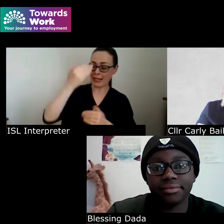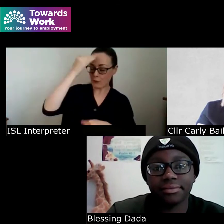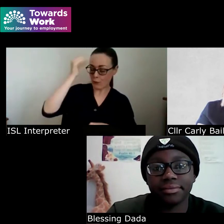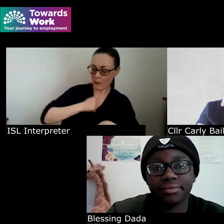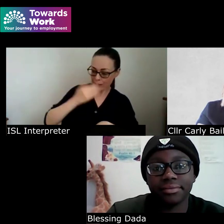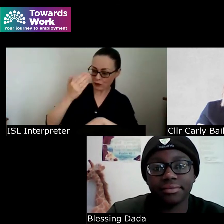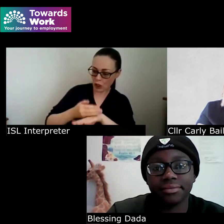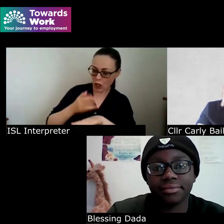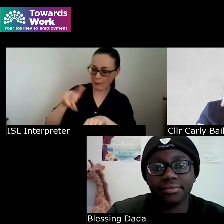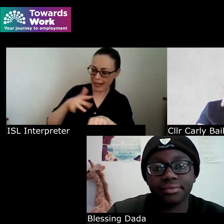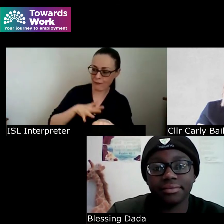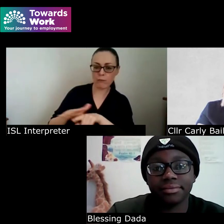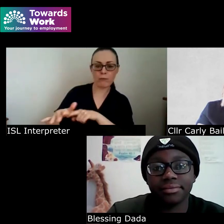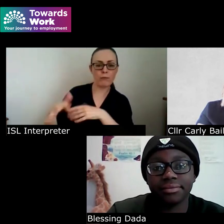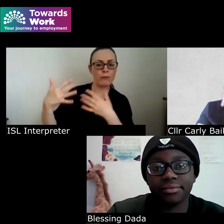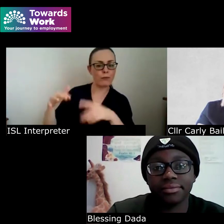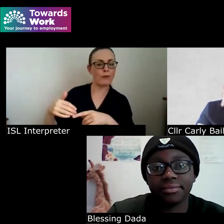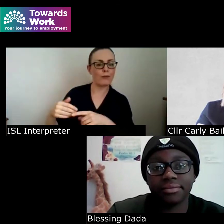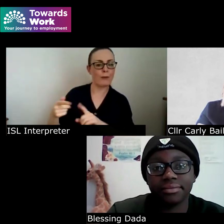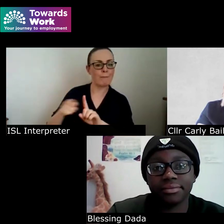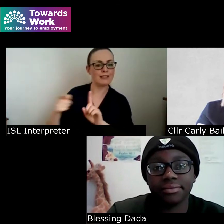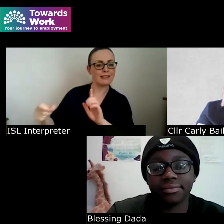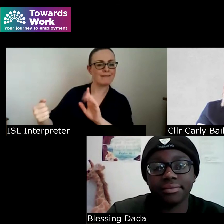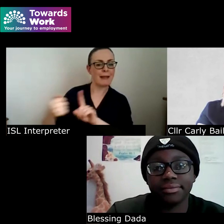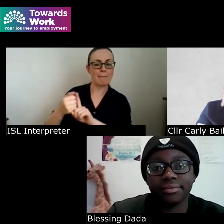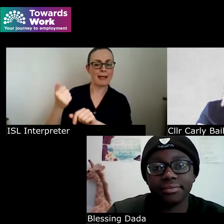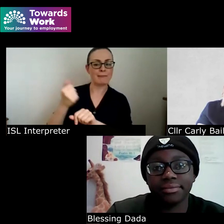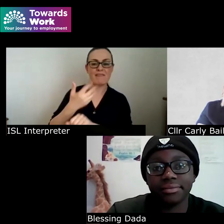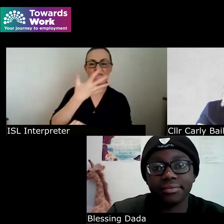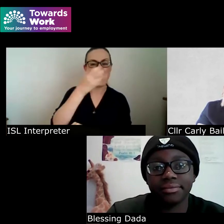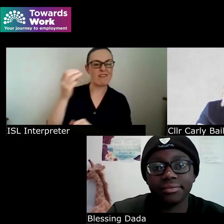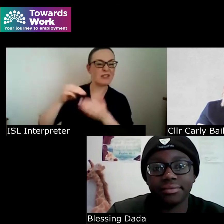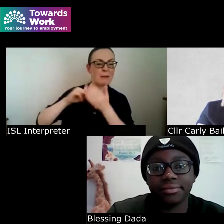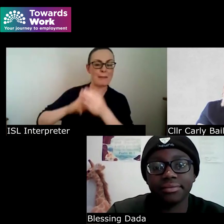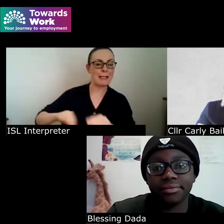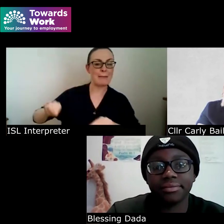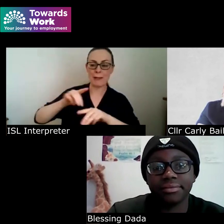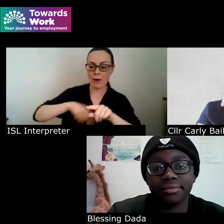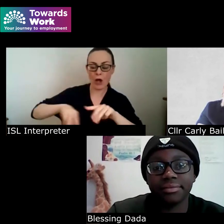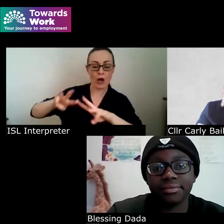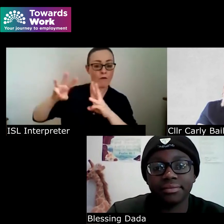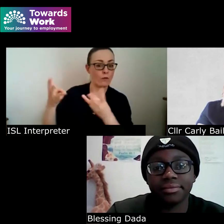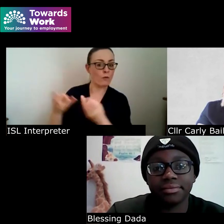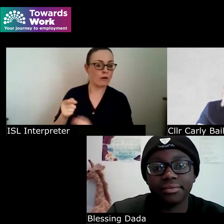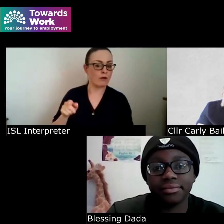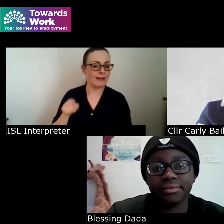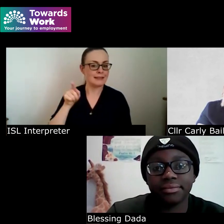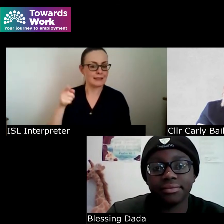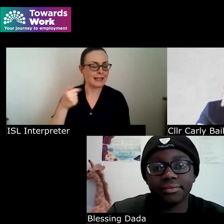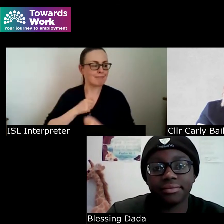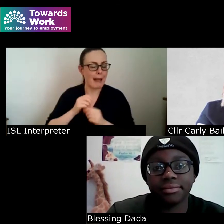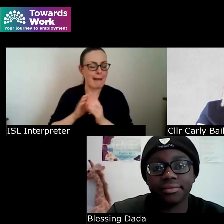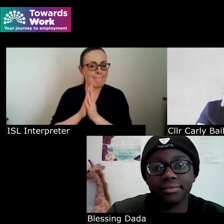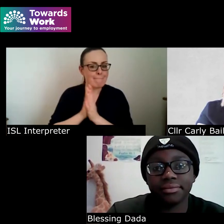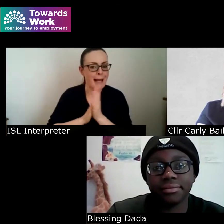will impact more than 500 million people globally I think that passion and that and that purpose is